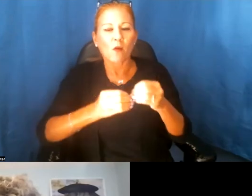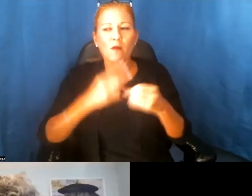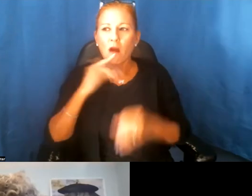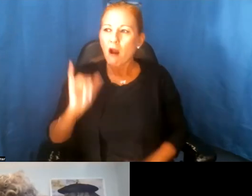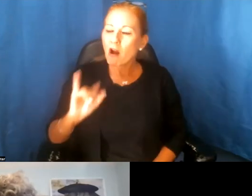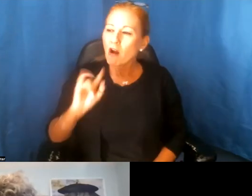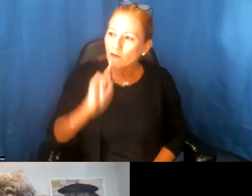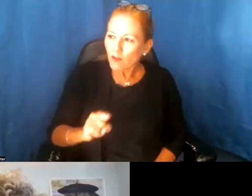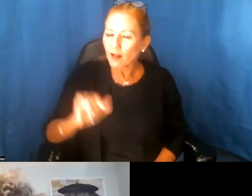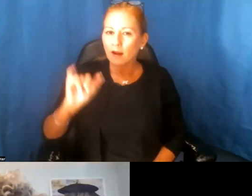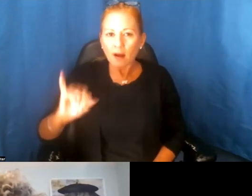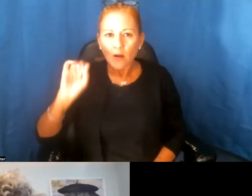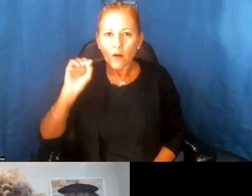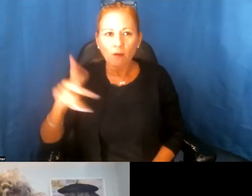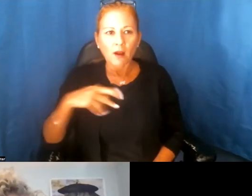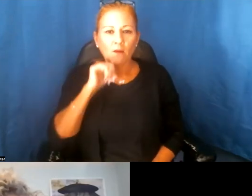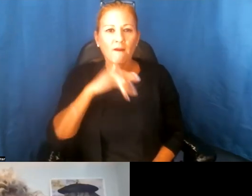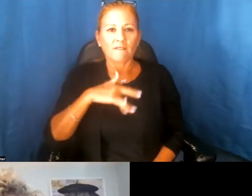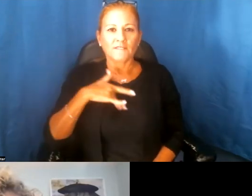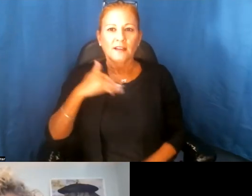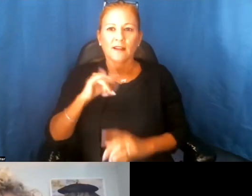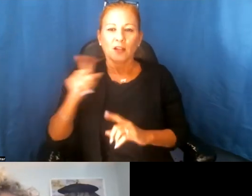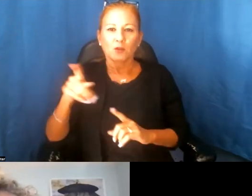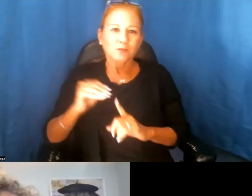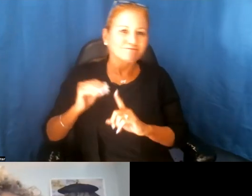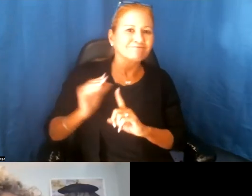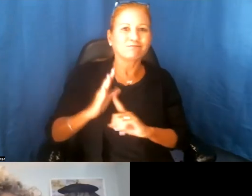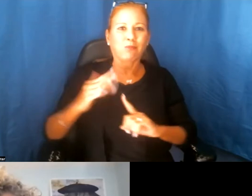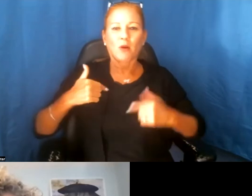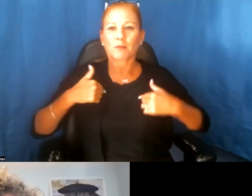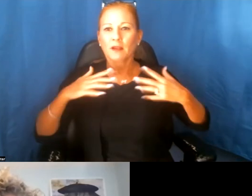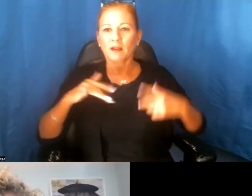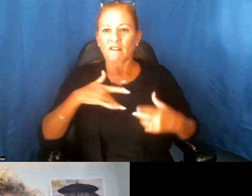like, I don't feel like I'm being exploited, I don't feel like this is an extractive process,